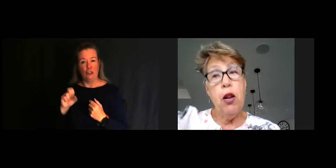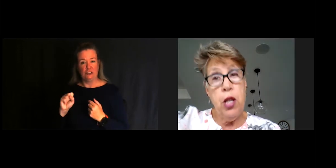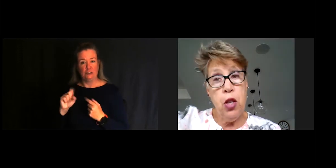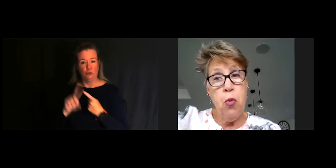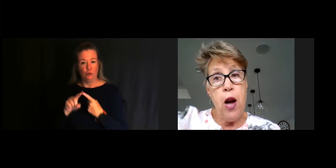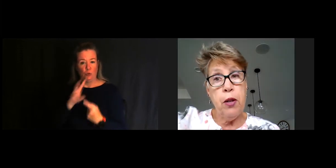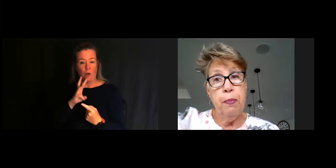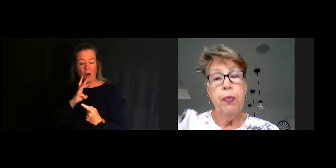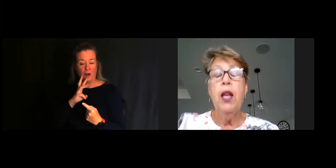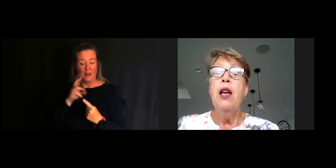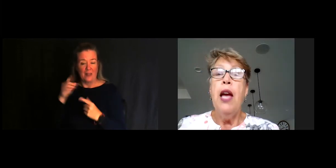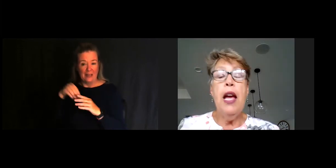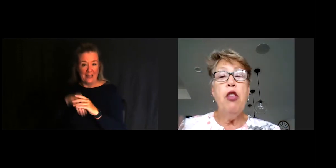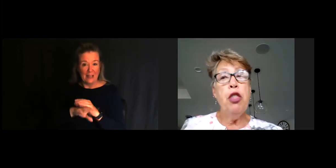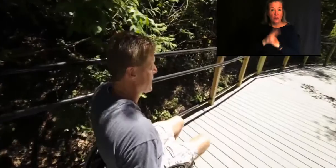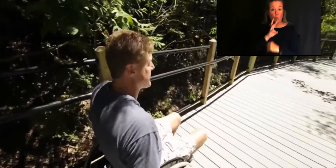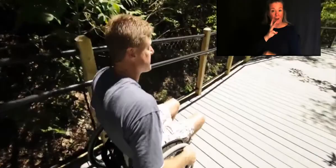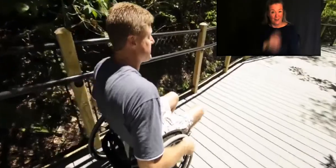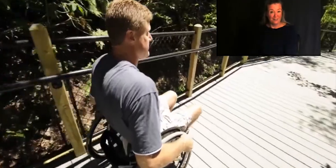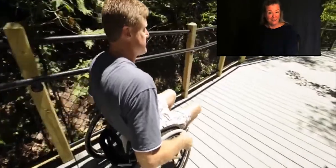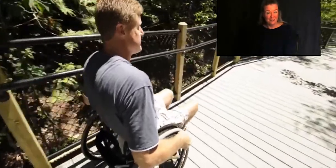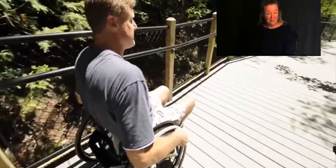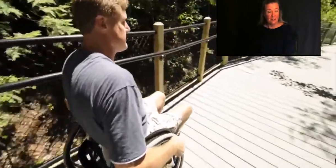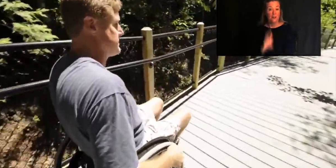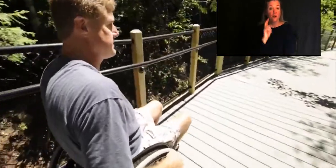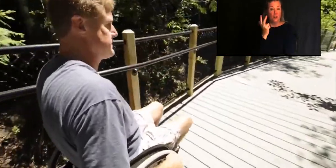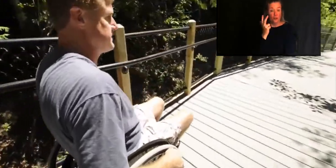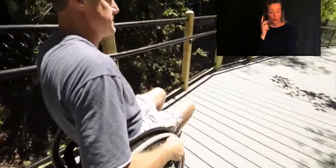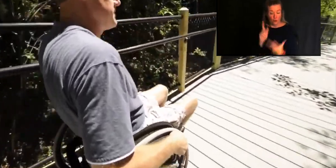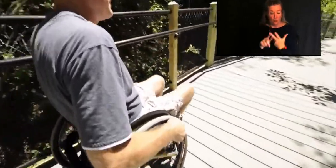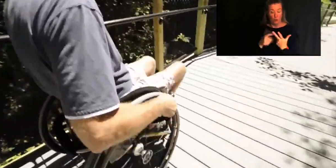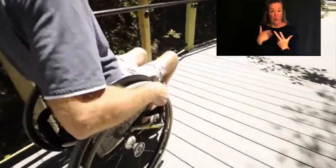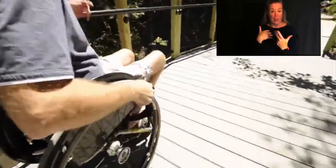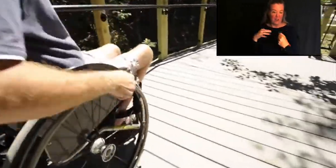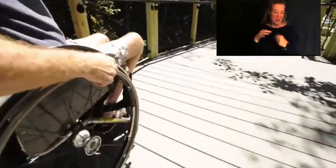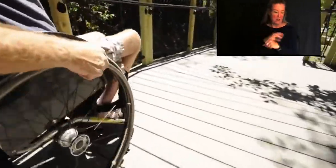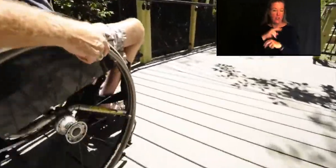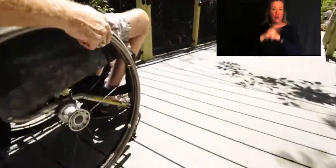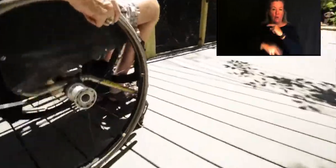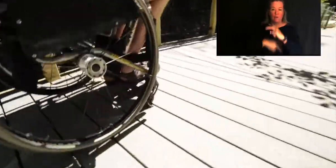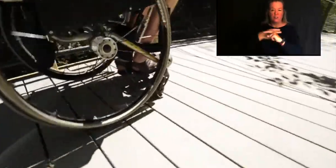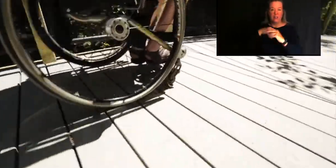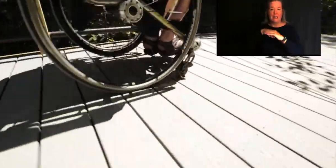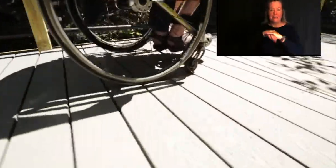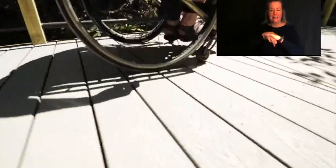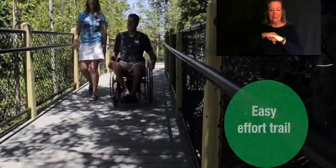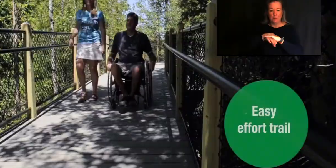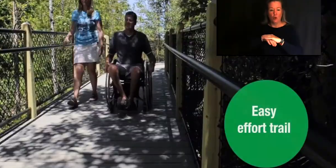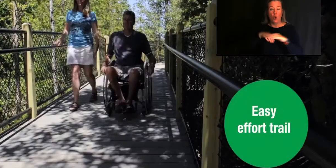out into the water. The third level is we have a completely universally accessible walkway that takes you all the